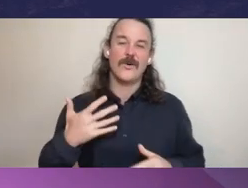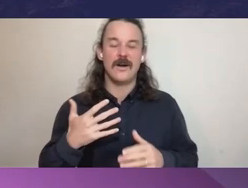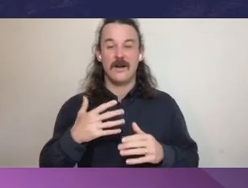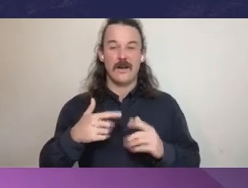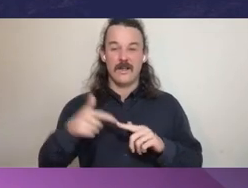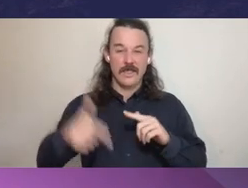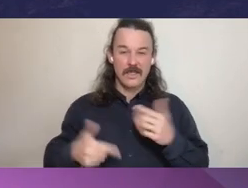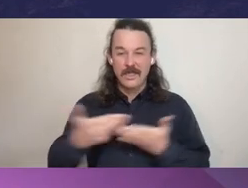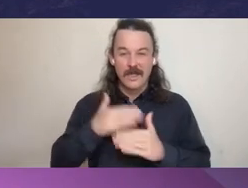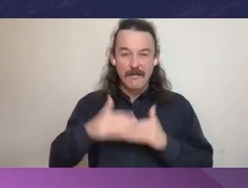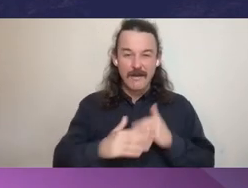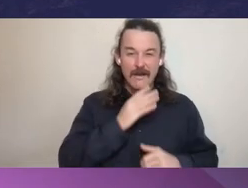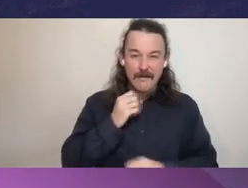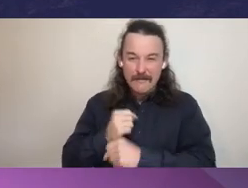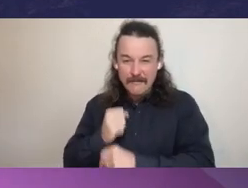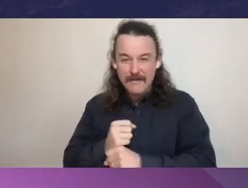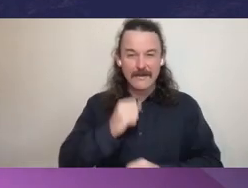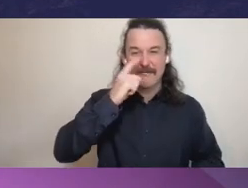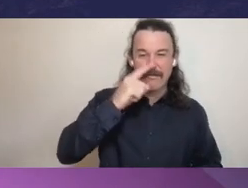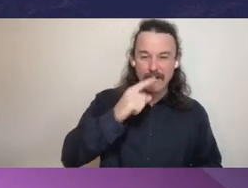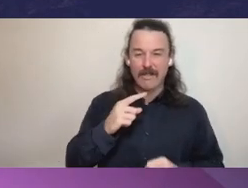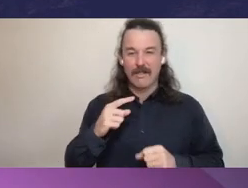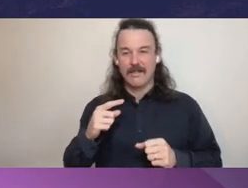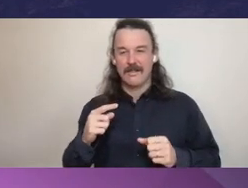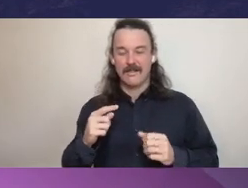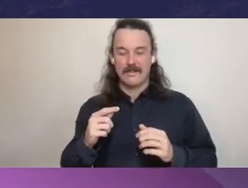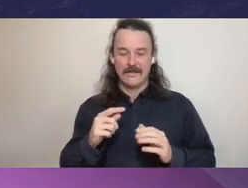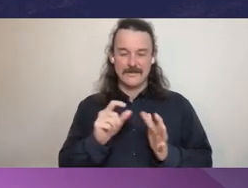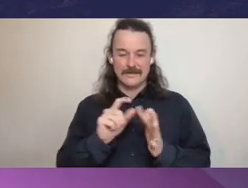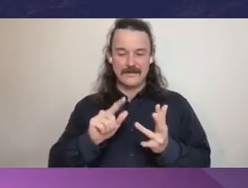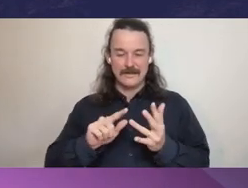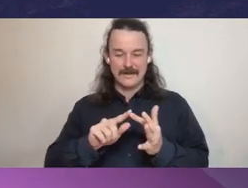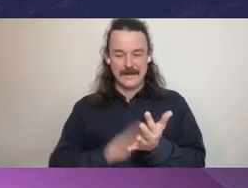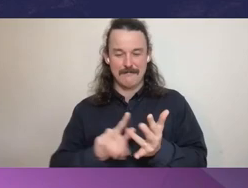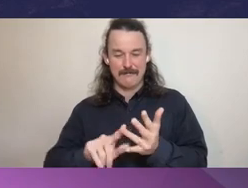But the fact is that if the public sees unfair decisions,